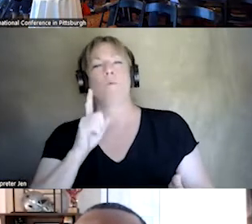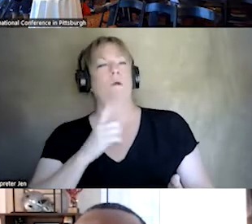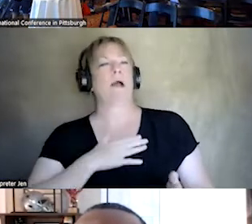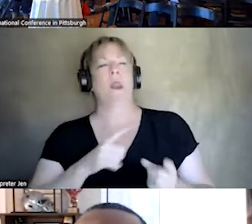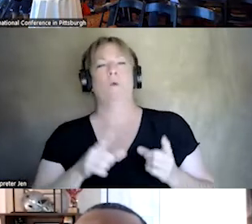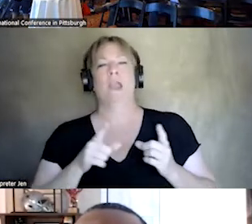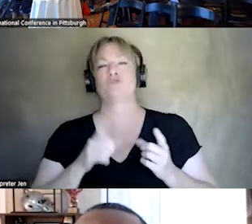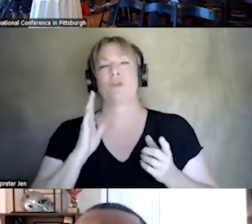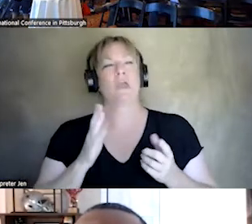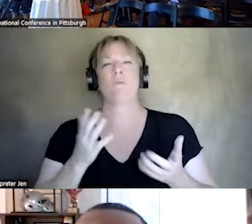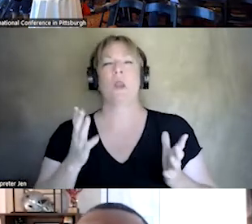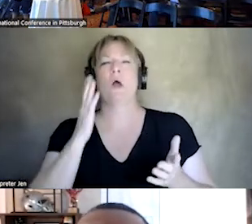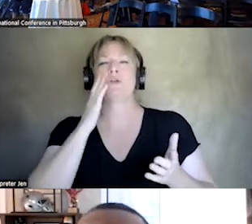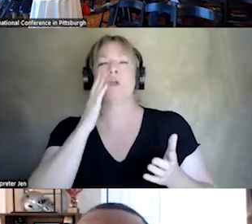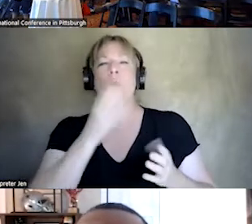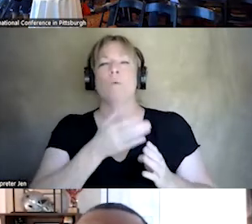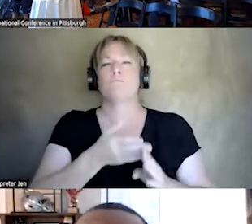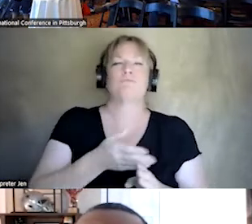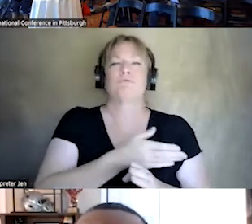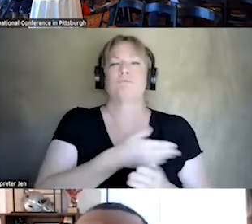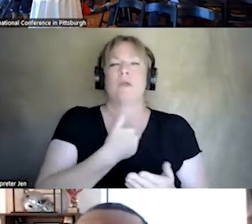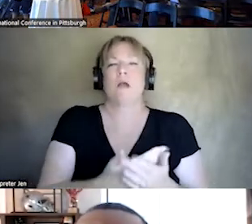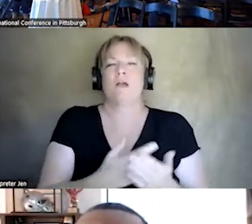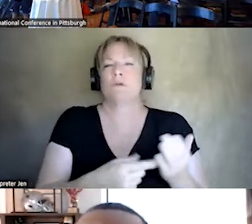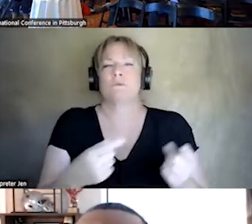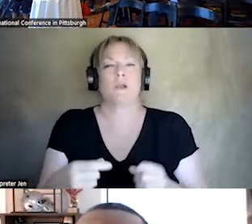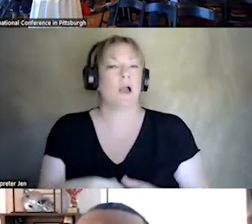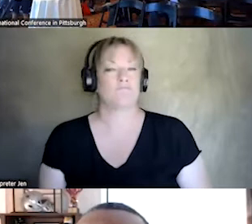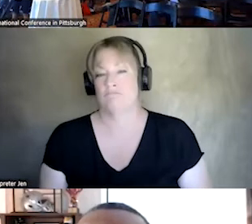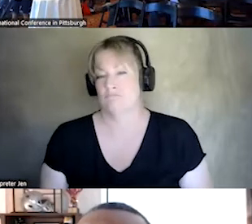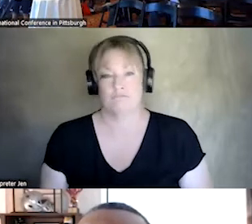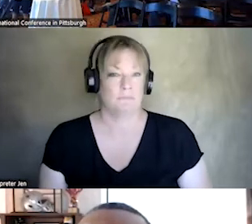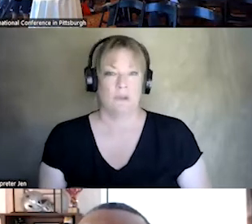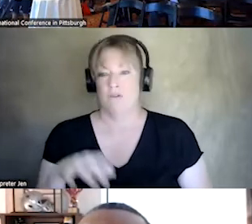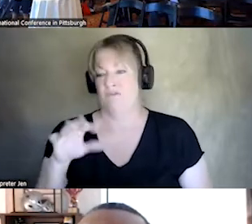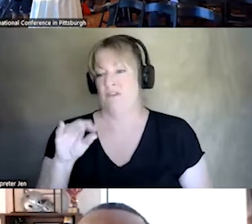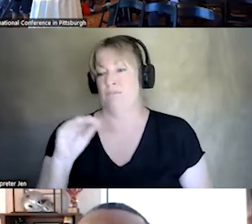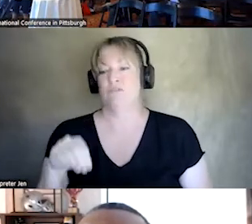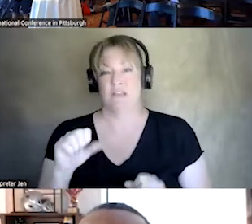INSTRUCTIONS, THAT'S NOT ALWAYS THE CASE. 50% OF 911 CENTERS CAN GIVE PREARRIVAL. PEOPLE ASSUME